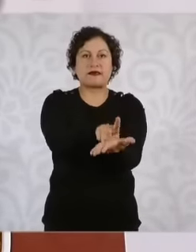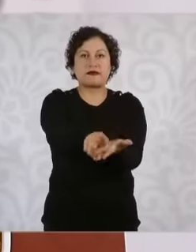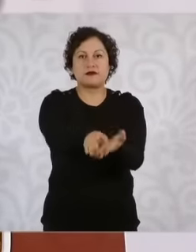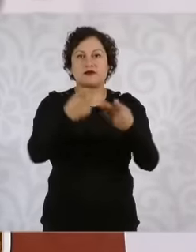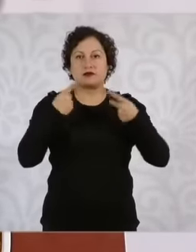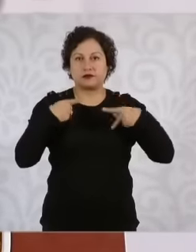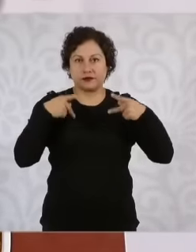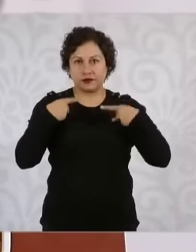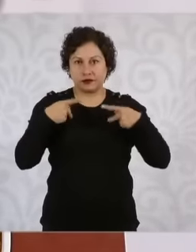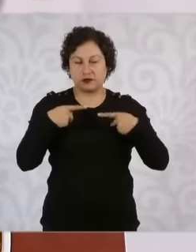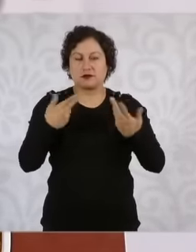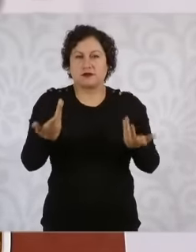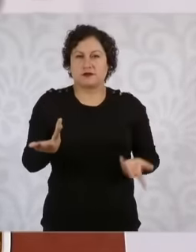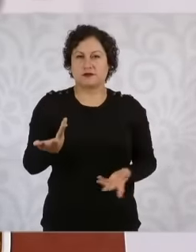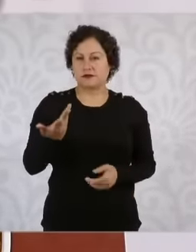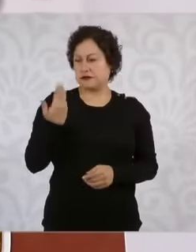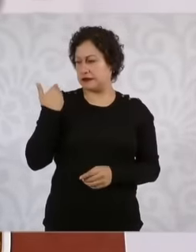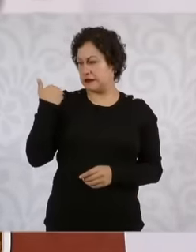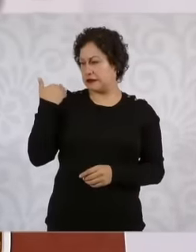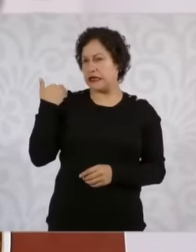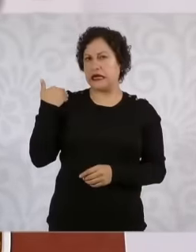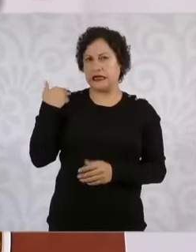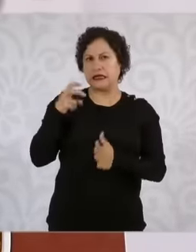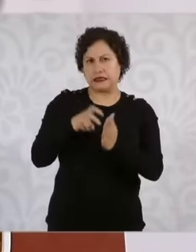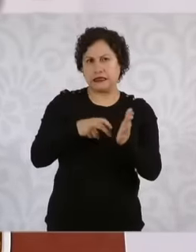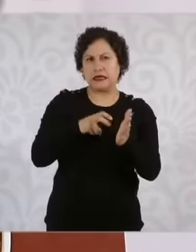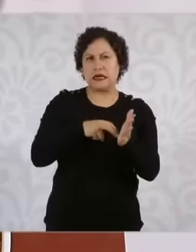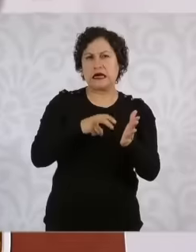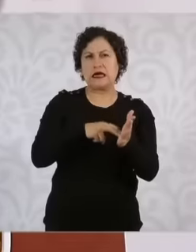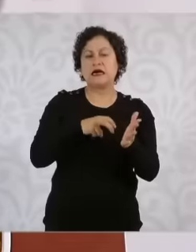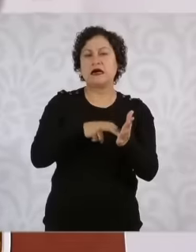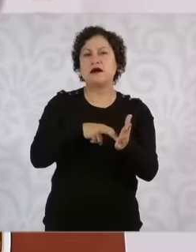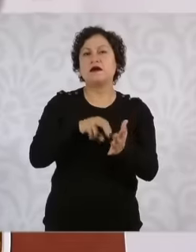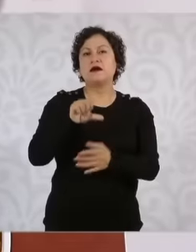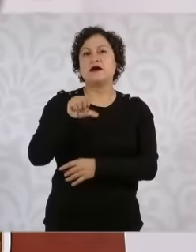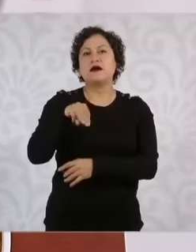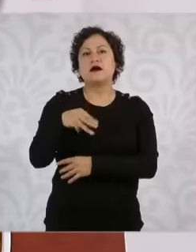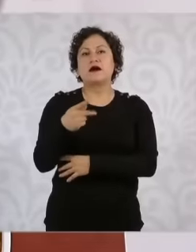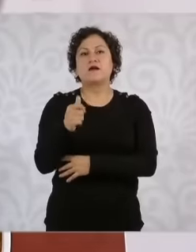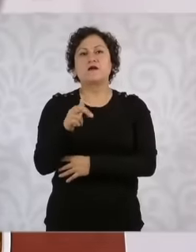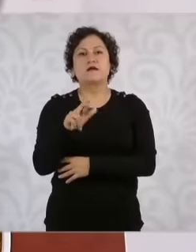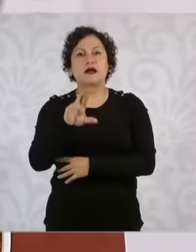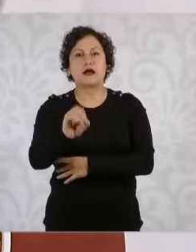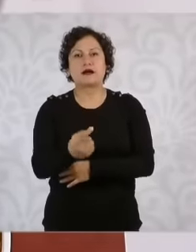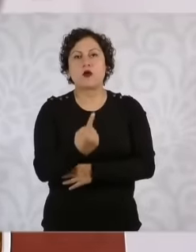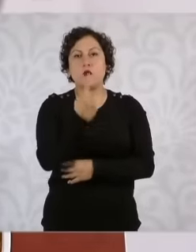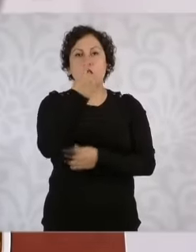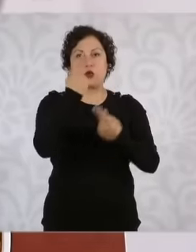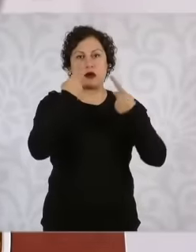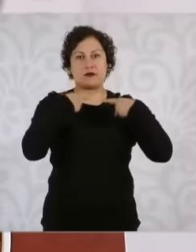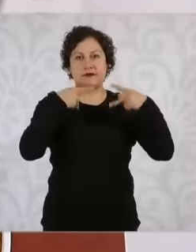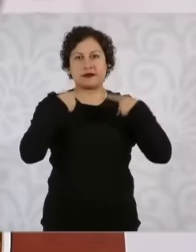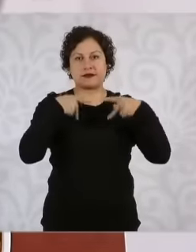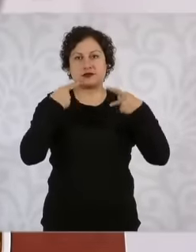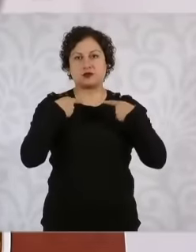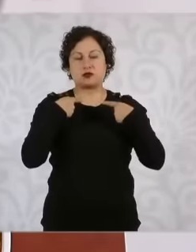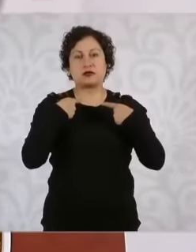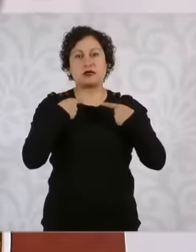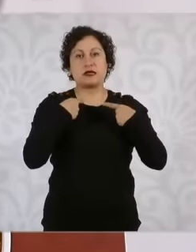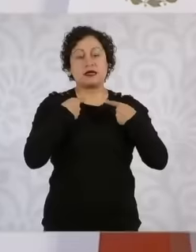recently there was a modification so that an Amparo of a person cannot have